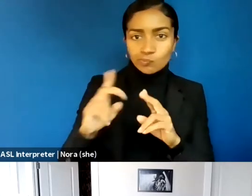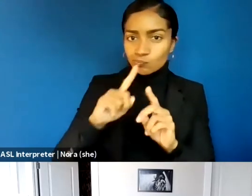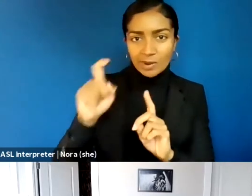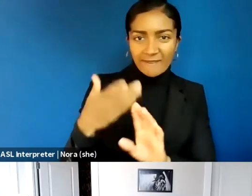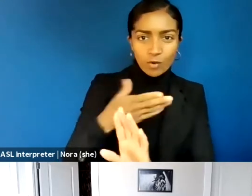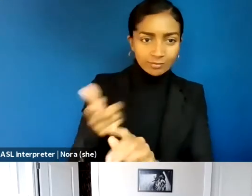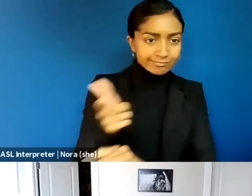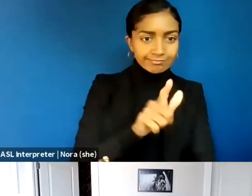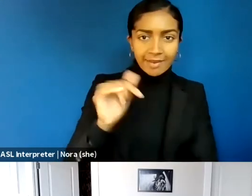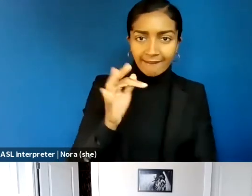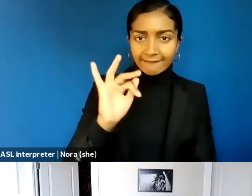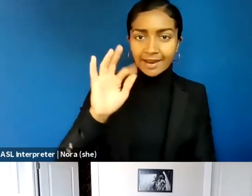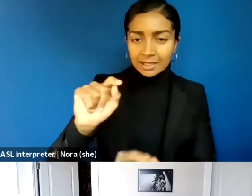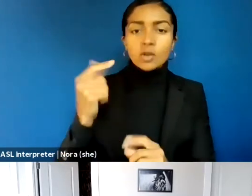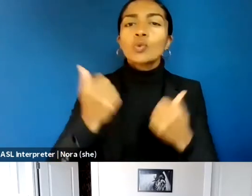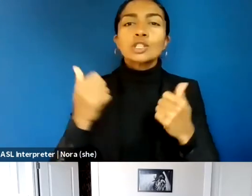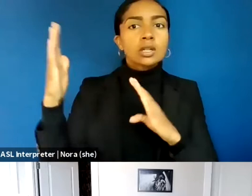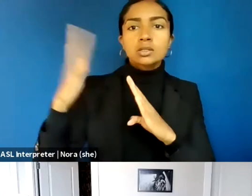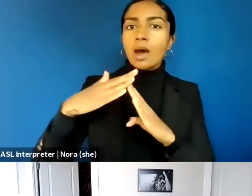Korica Simon: Yeah. I think Legally Blonde is probably, that's like top of the list for most people. Kendra Albert: Surprisingly realistic.